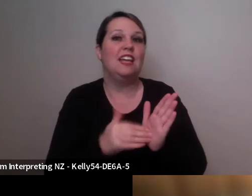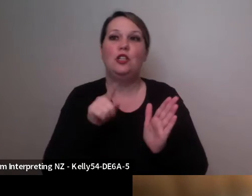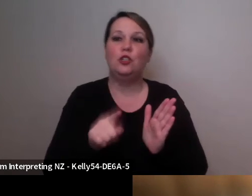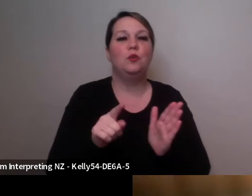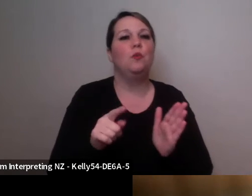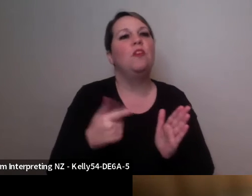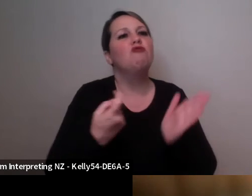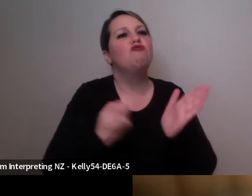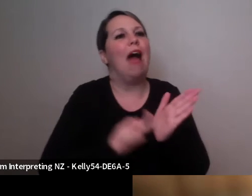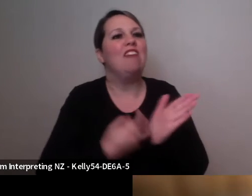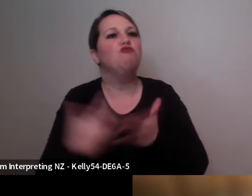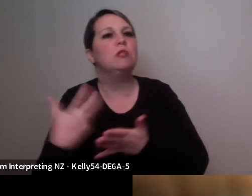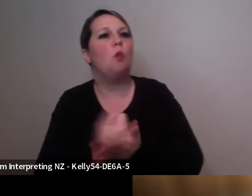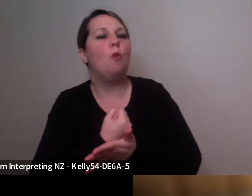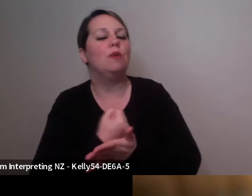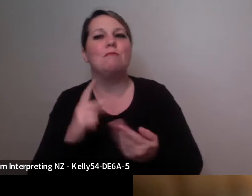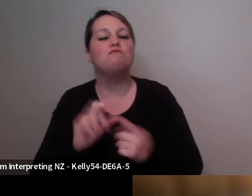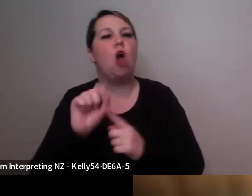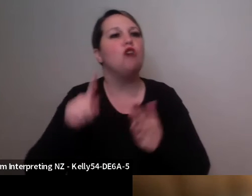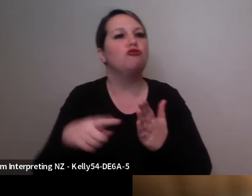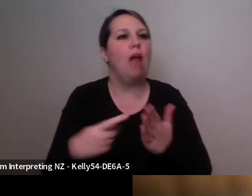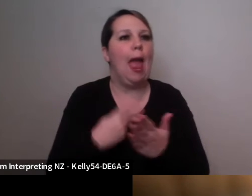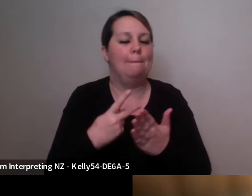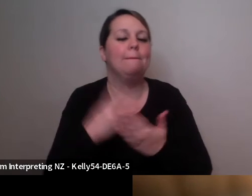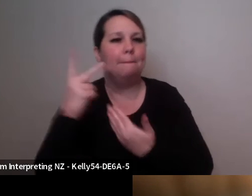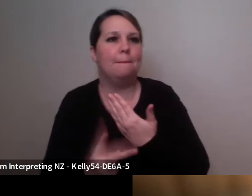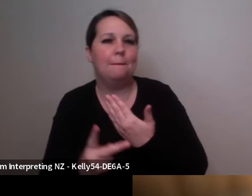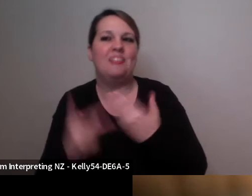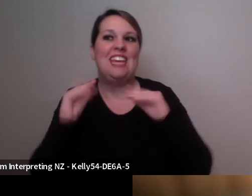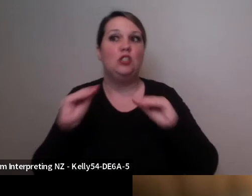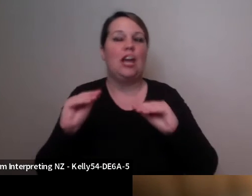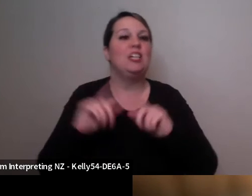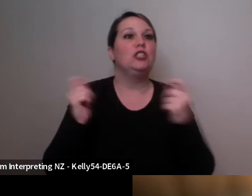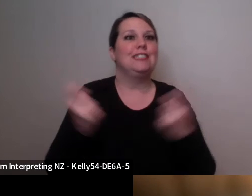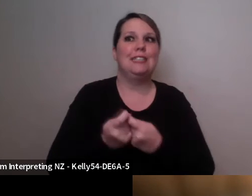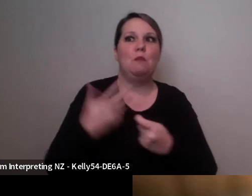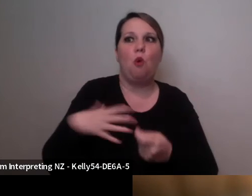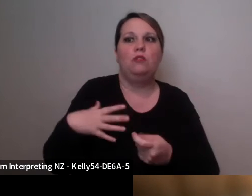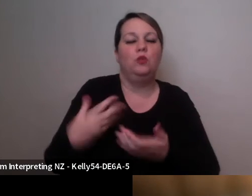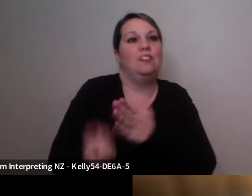I know our education team are hungry to develop new resources and